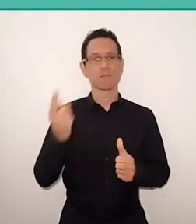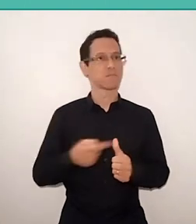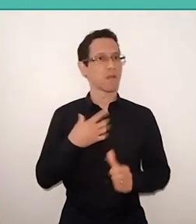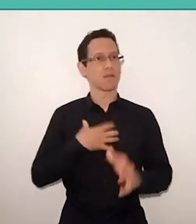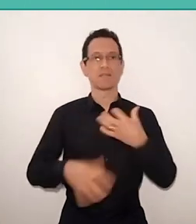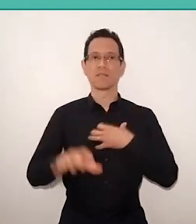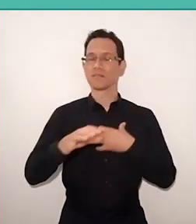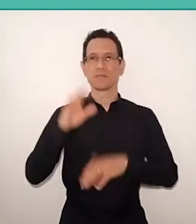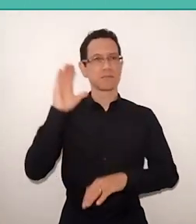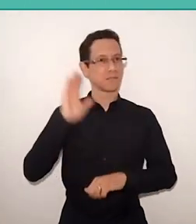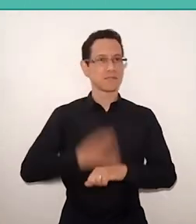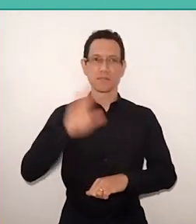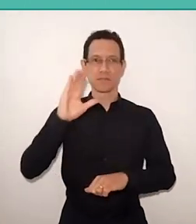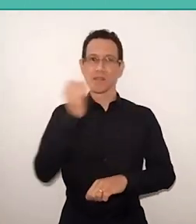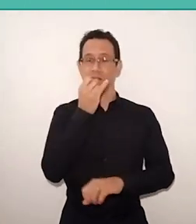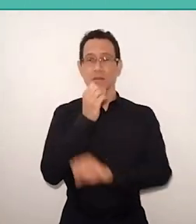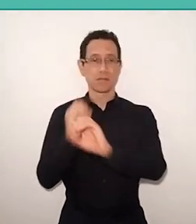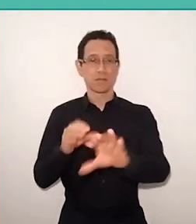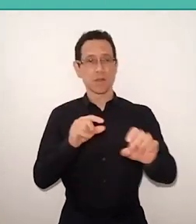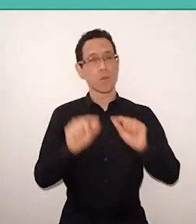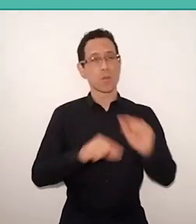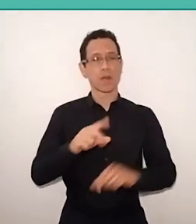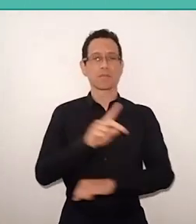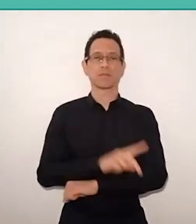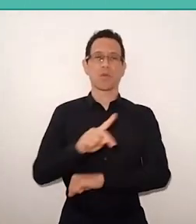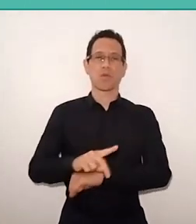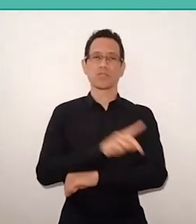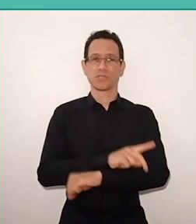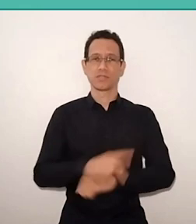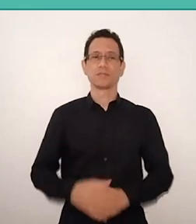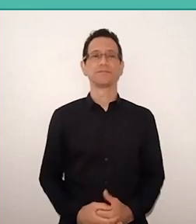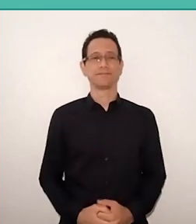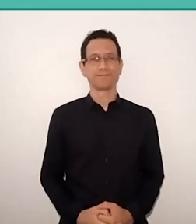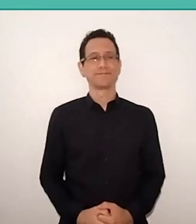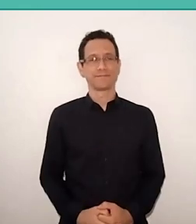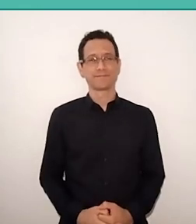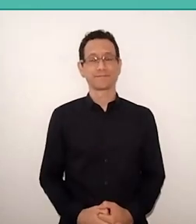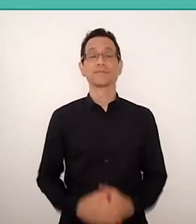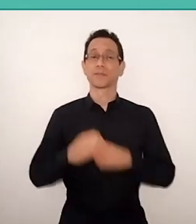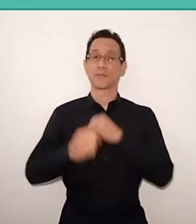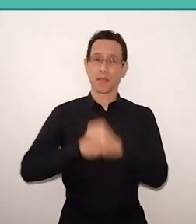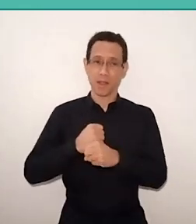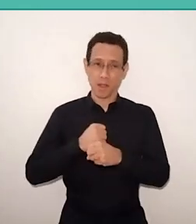in the case of education, the pedagogical dimension. Years went by, we didn't do the Culture Circle,